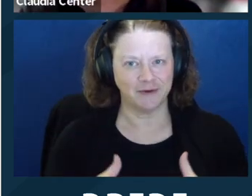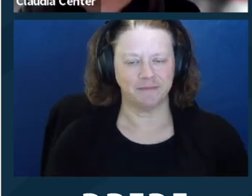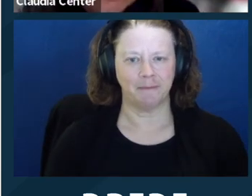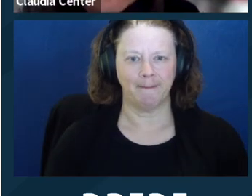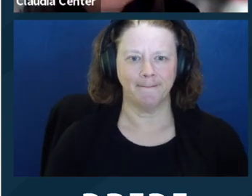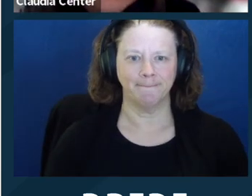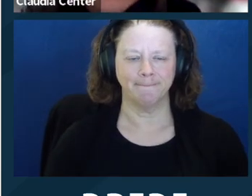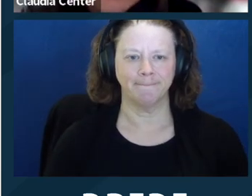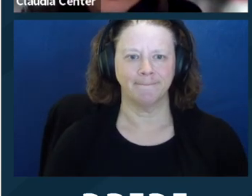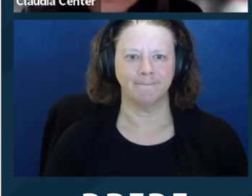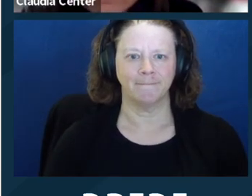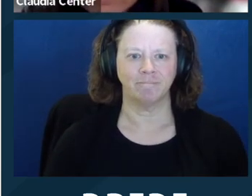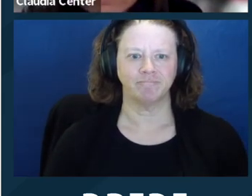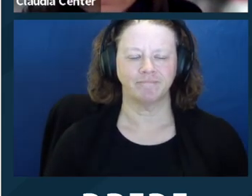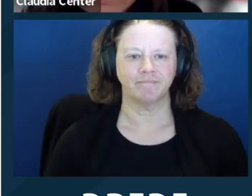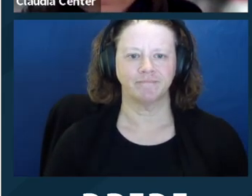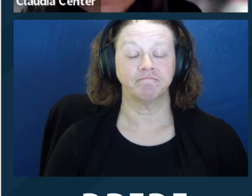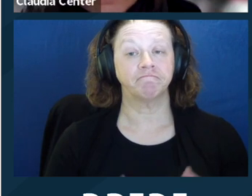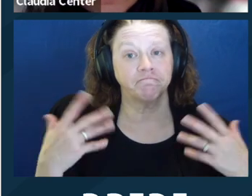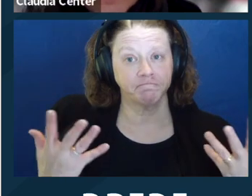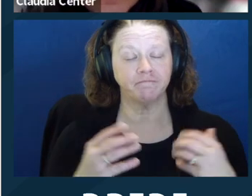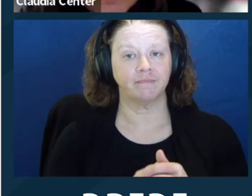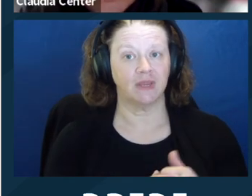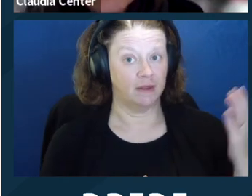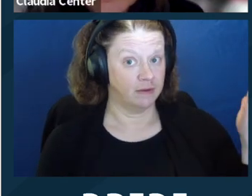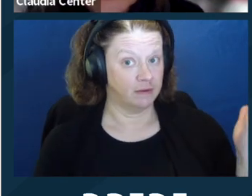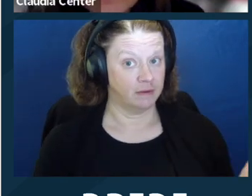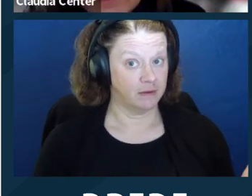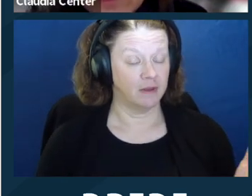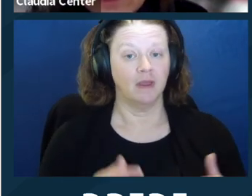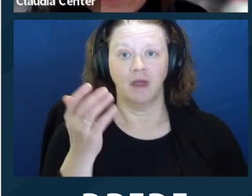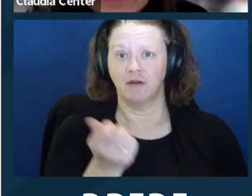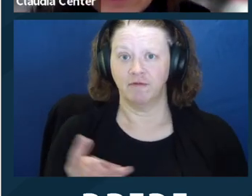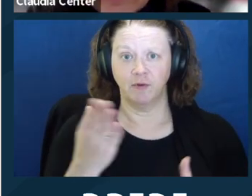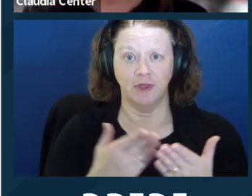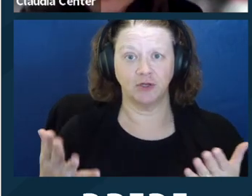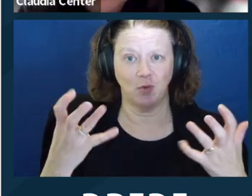Next slide. Okay. So here are some of the things you want